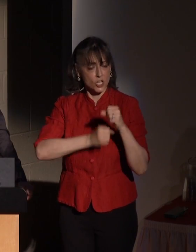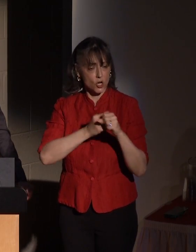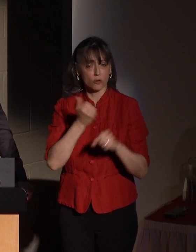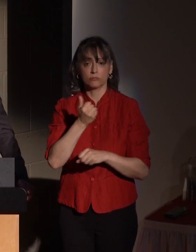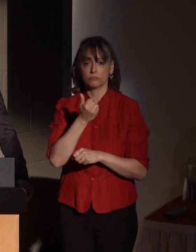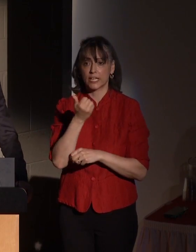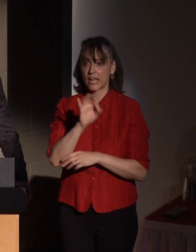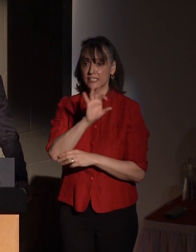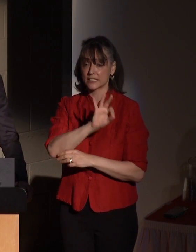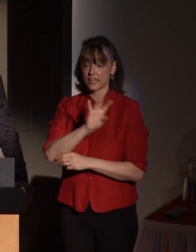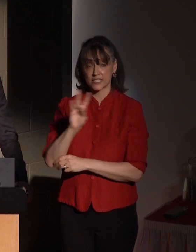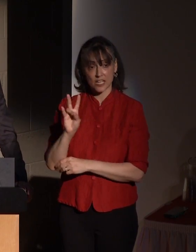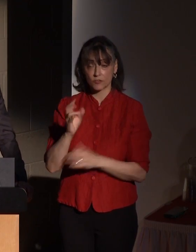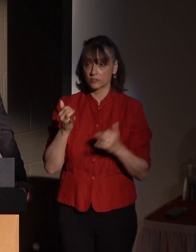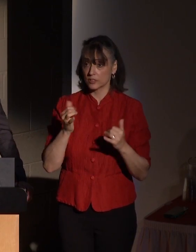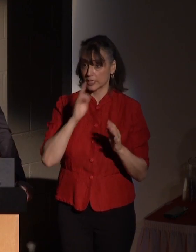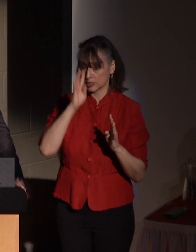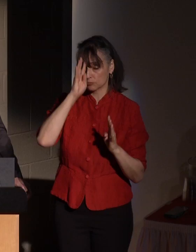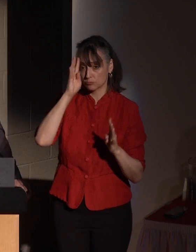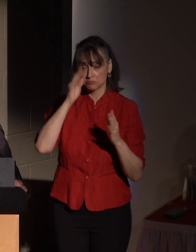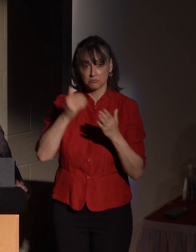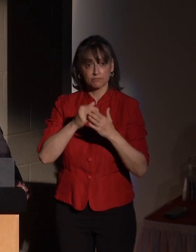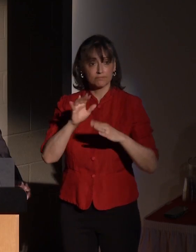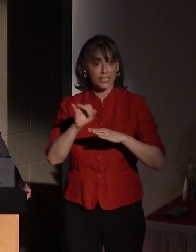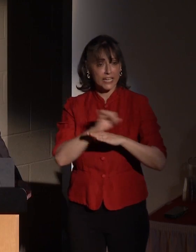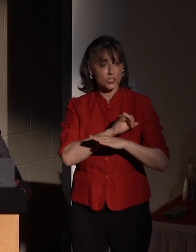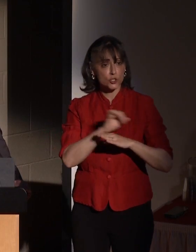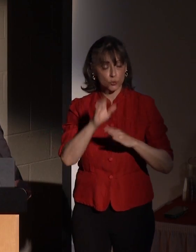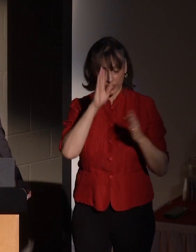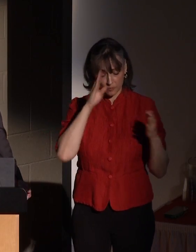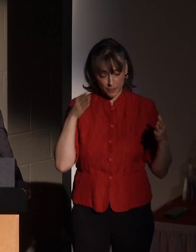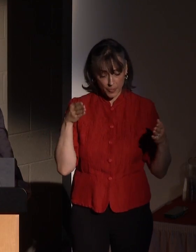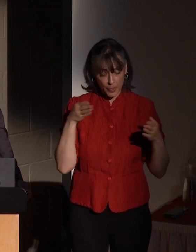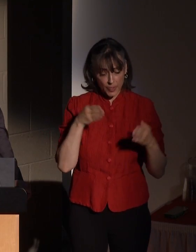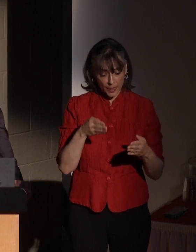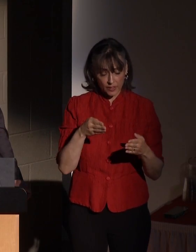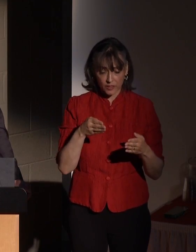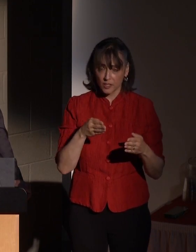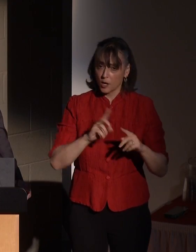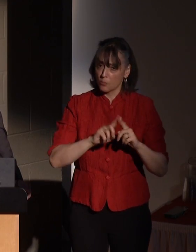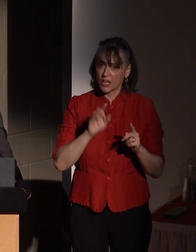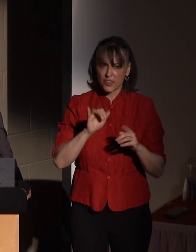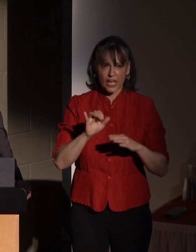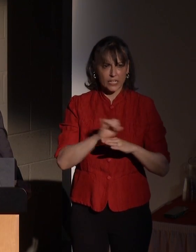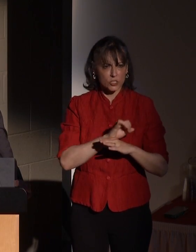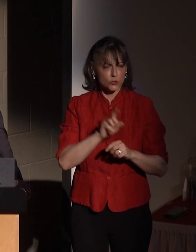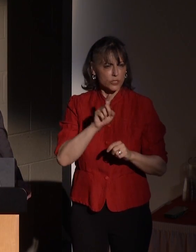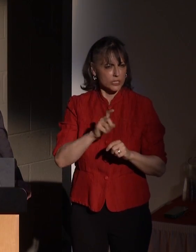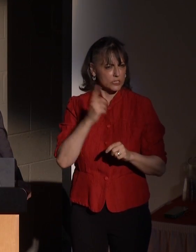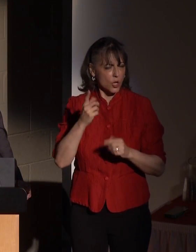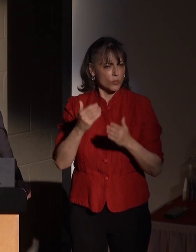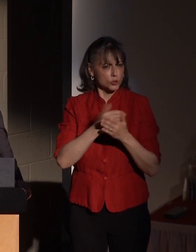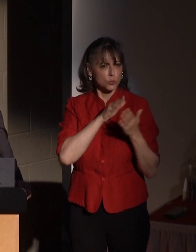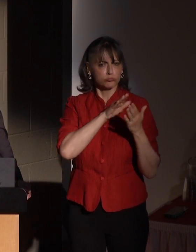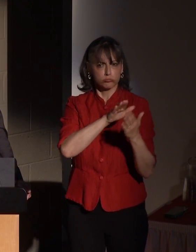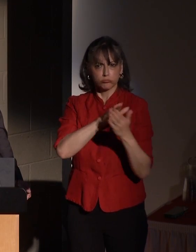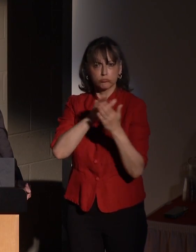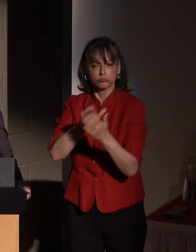Currently, he is innovating in an industry sorely in need of new approaches.